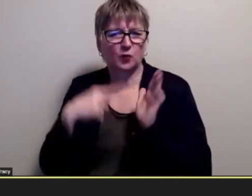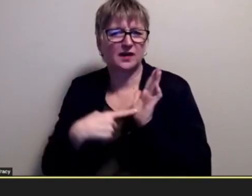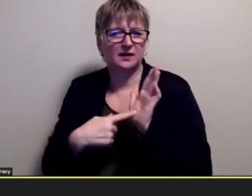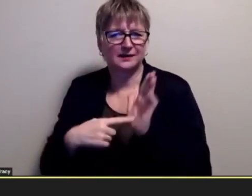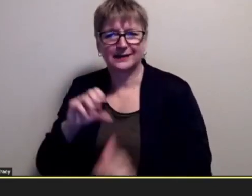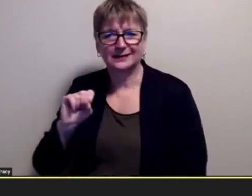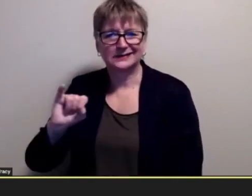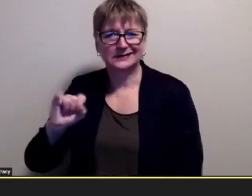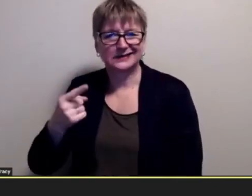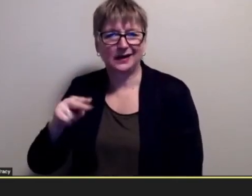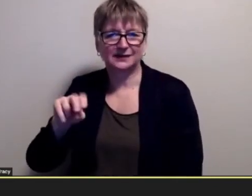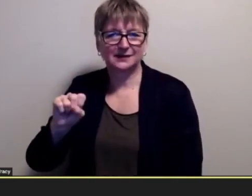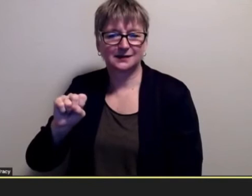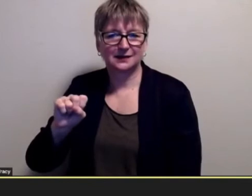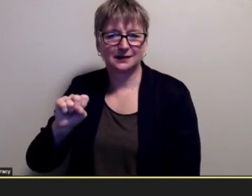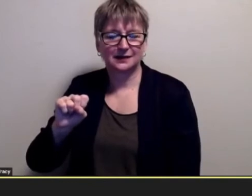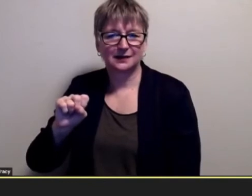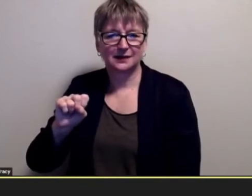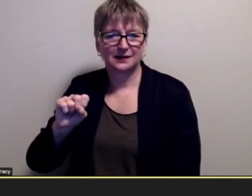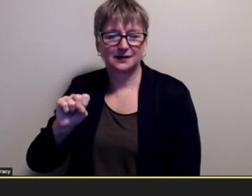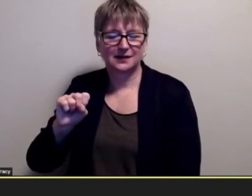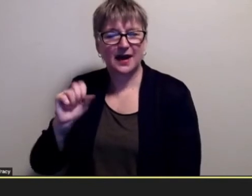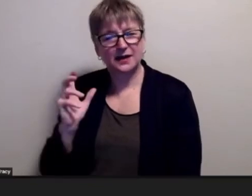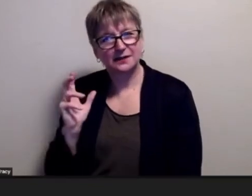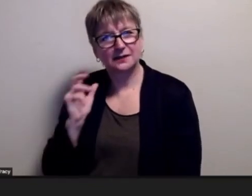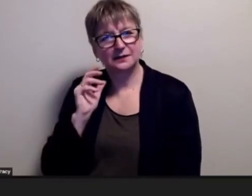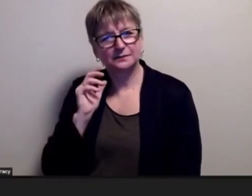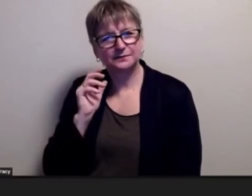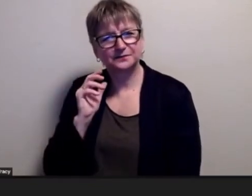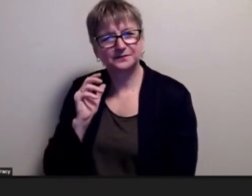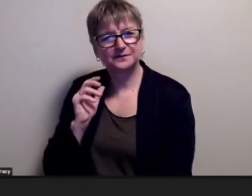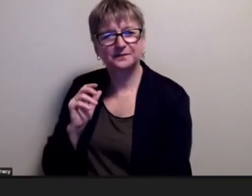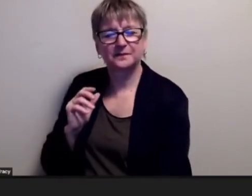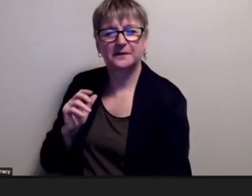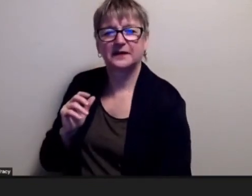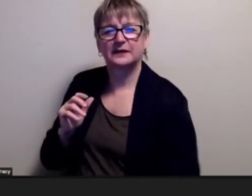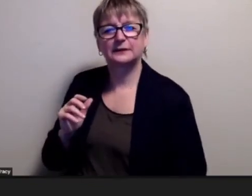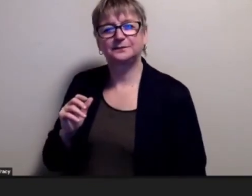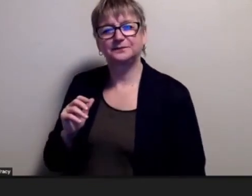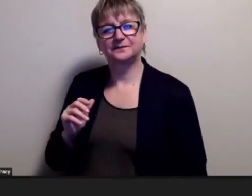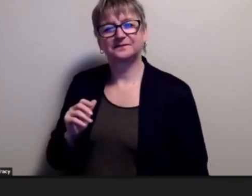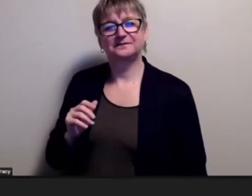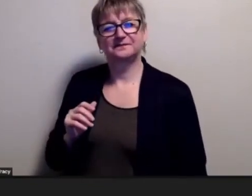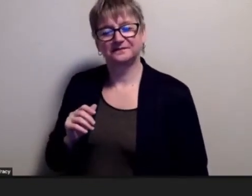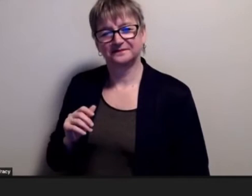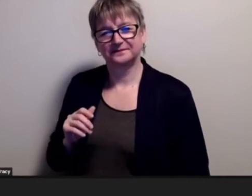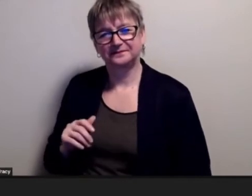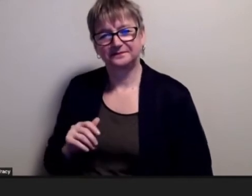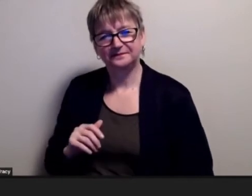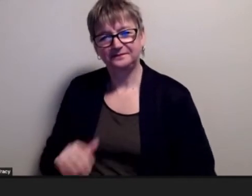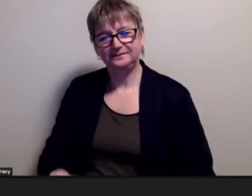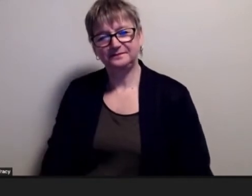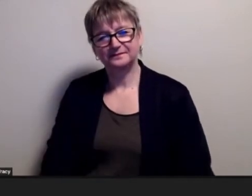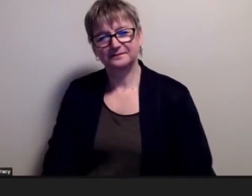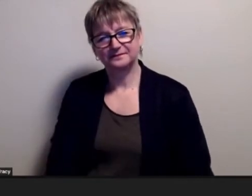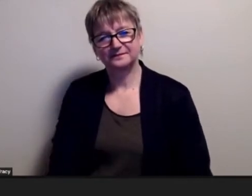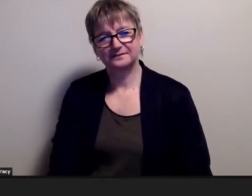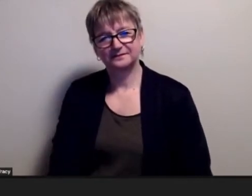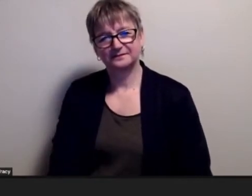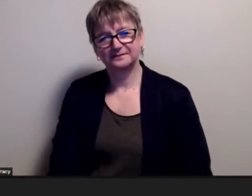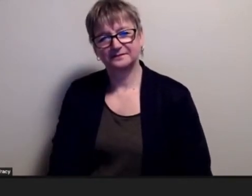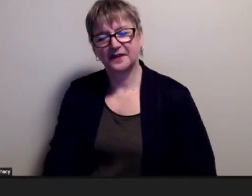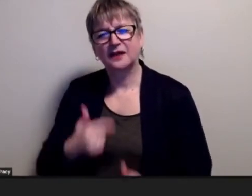yeah and but i'm curious as to why they were more accepting than the people in regina the student